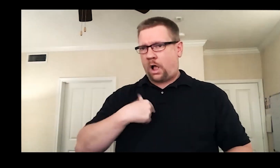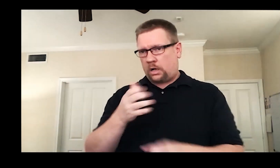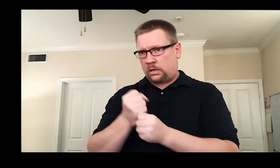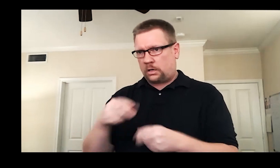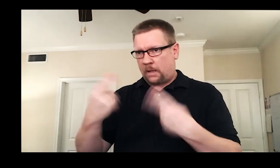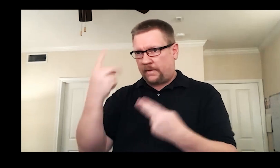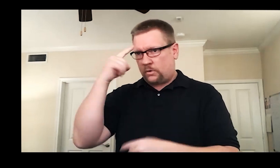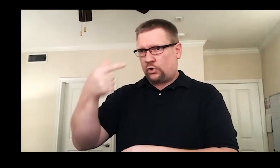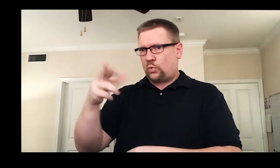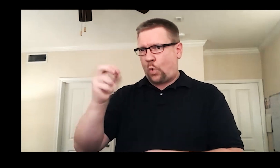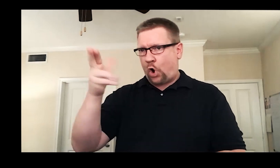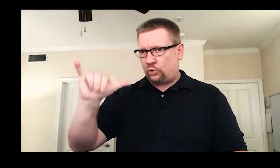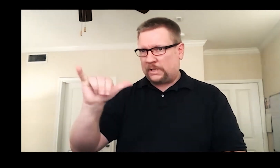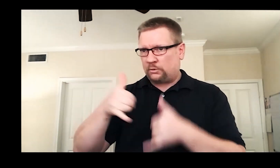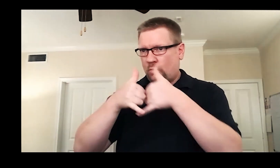I was nominated for a Gregory Award,